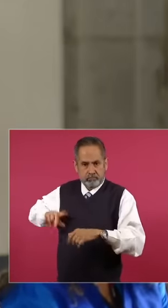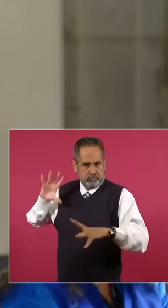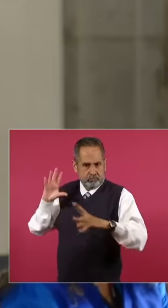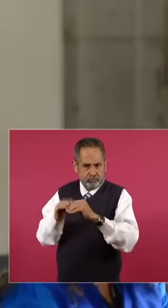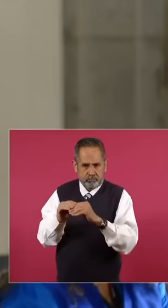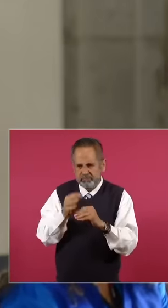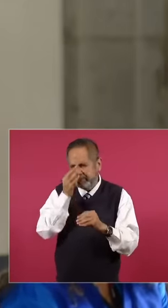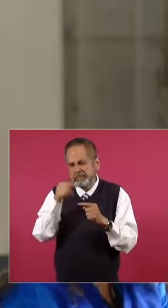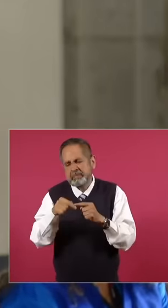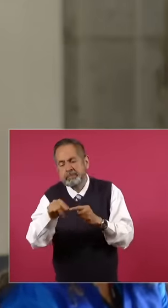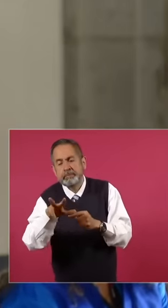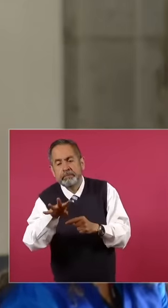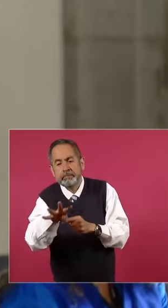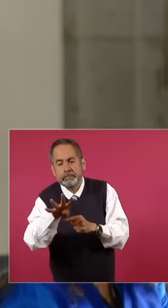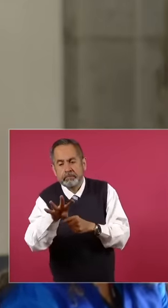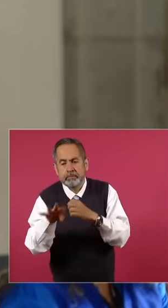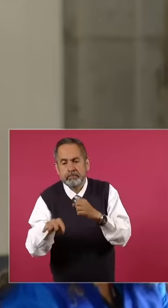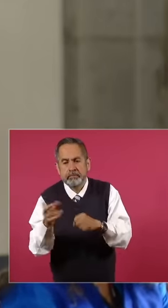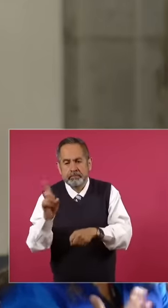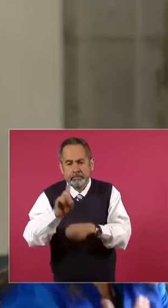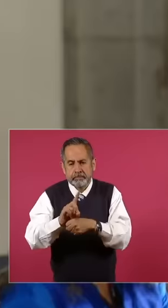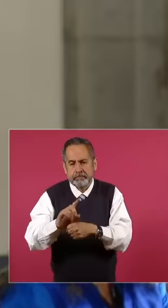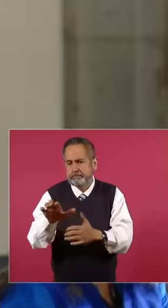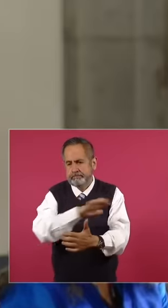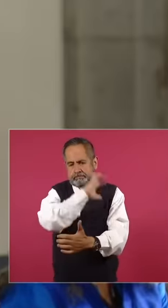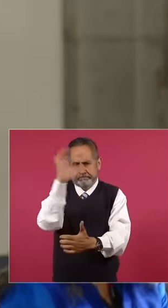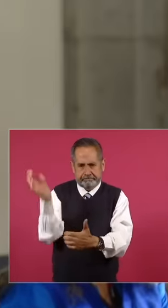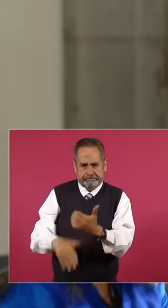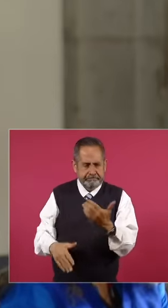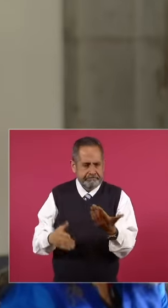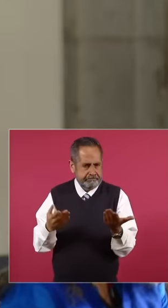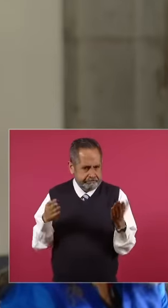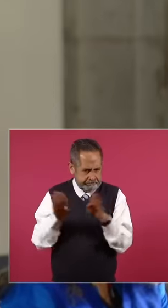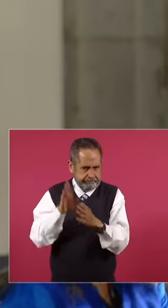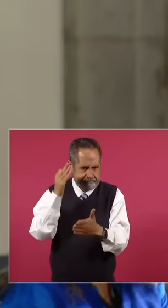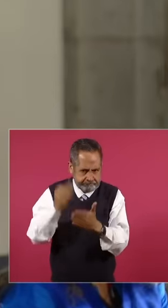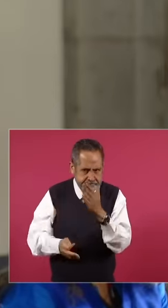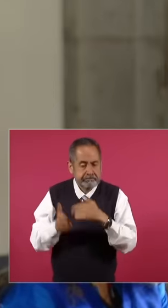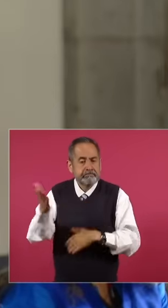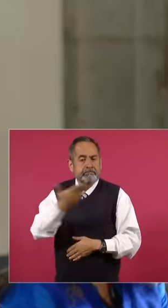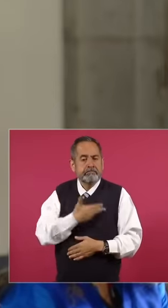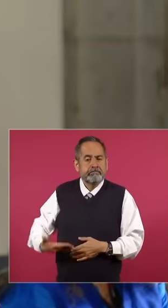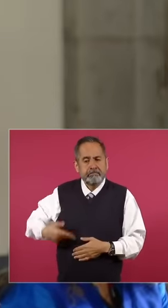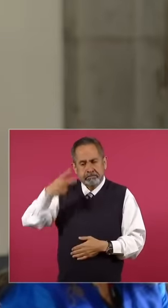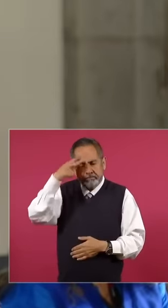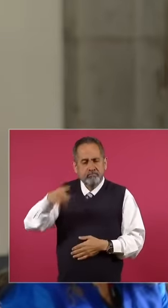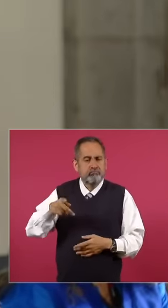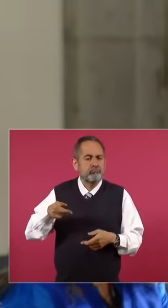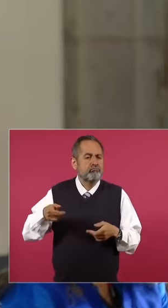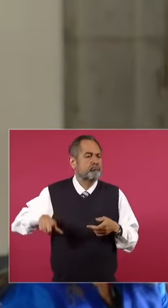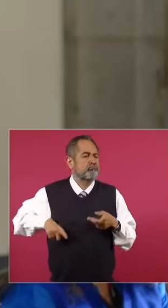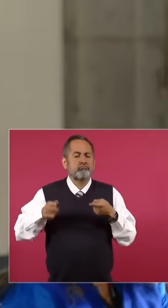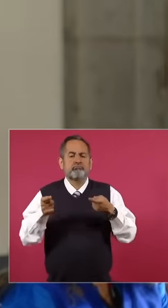days away from concluding because uh the president of Mexico governs without the figure of the first